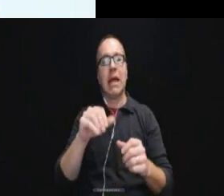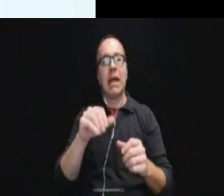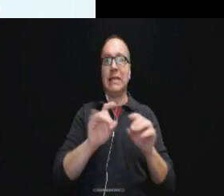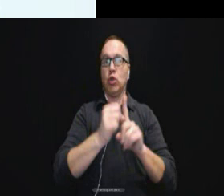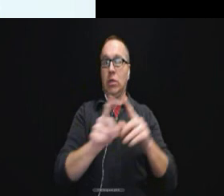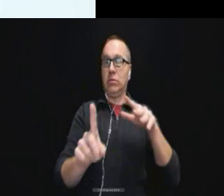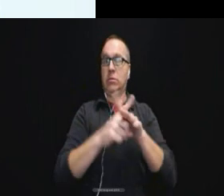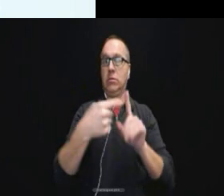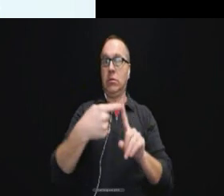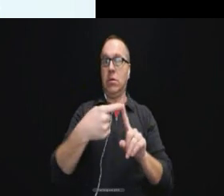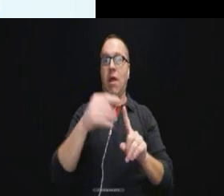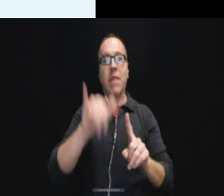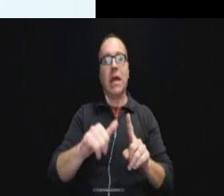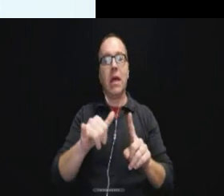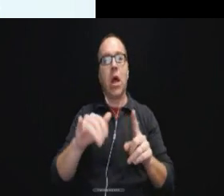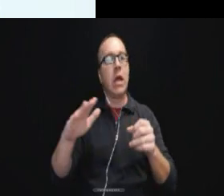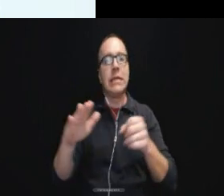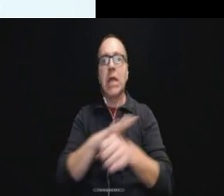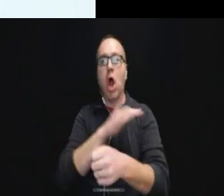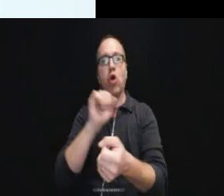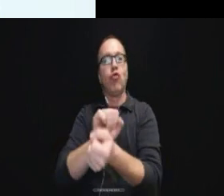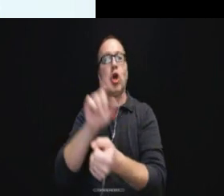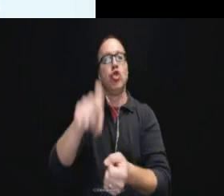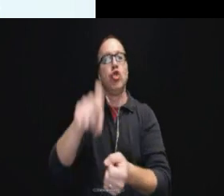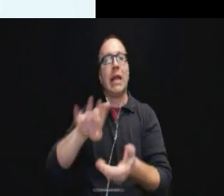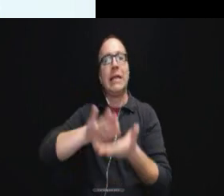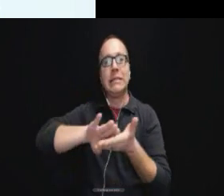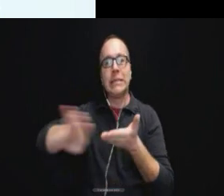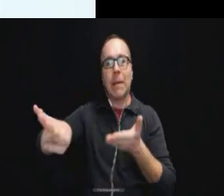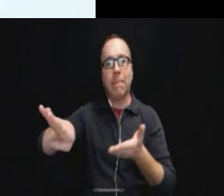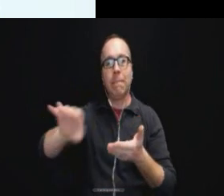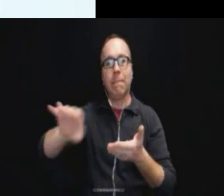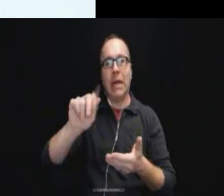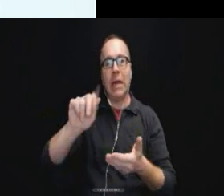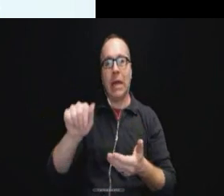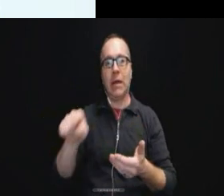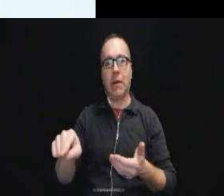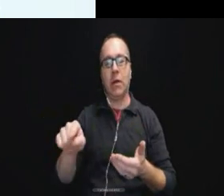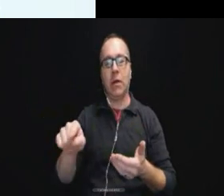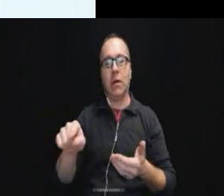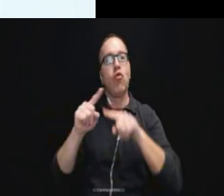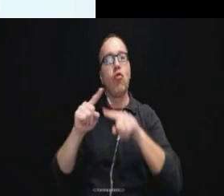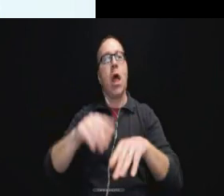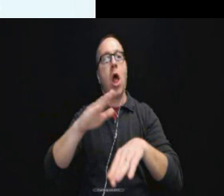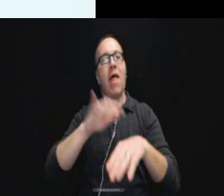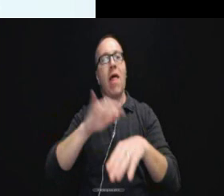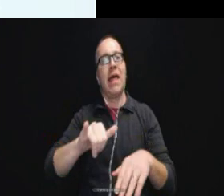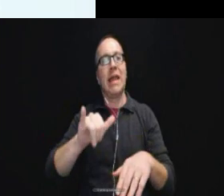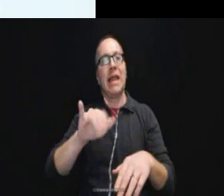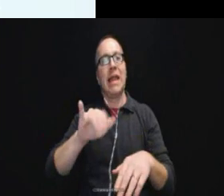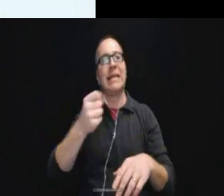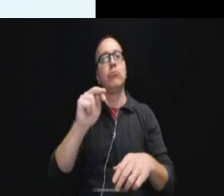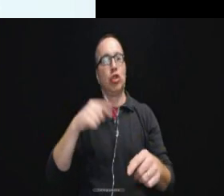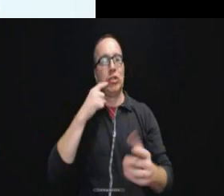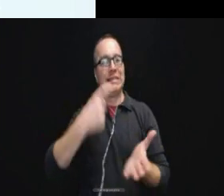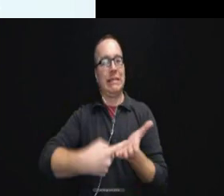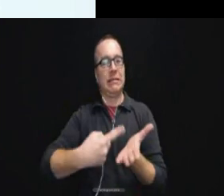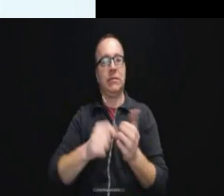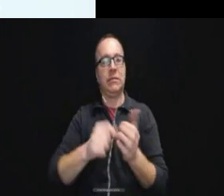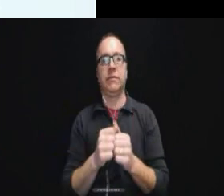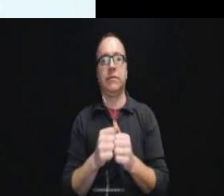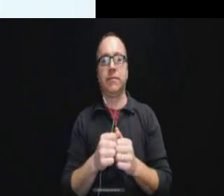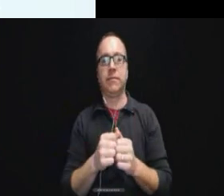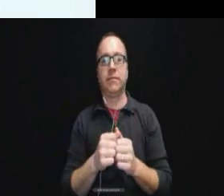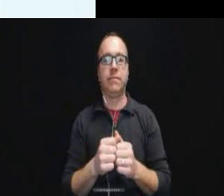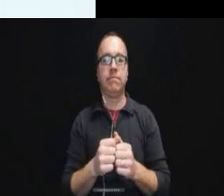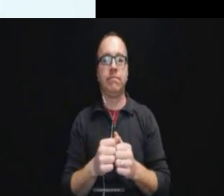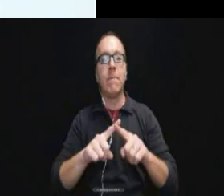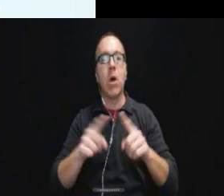This entire arrest should be exempt from the ADA, relying on that exemption that we talked